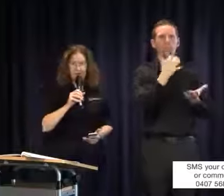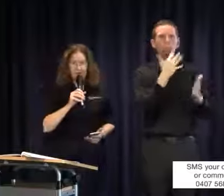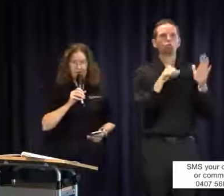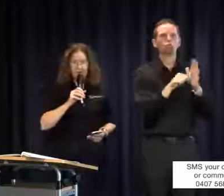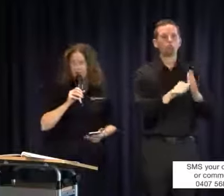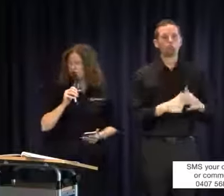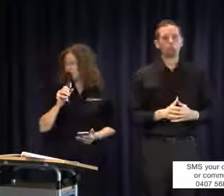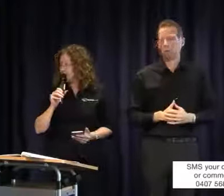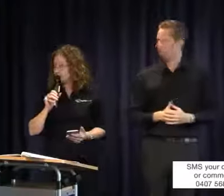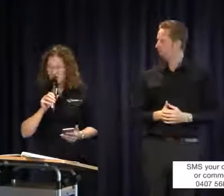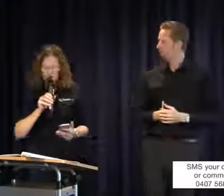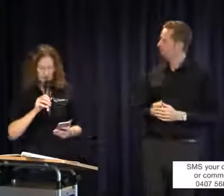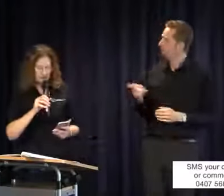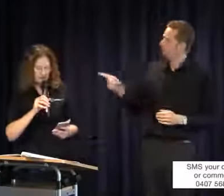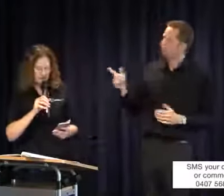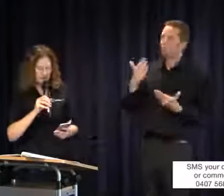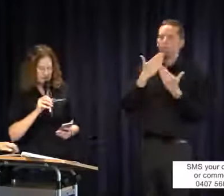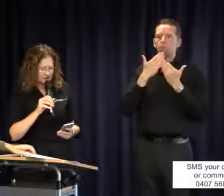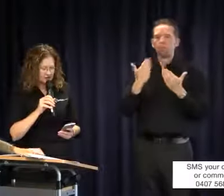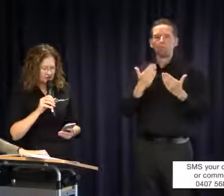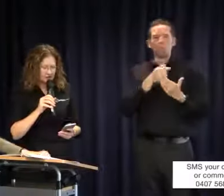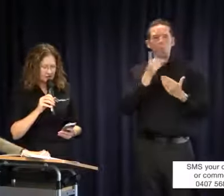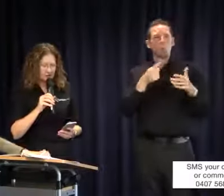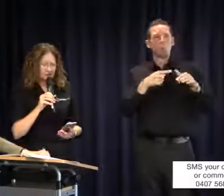Thanks for those questions and thanks, Julie, for providing those answers. I've got lots